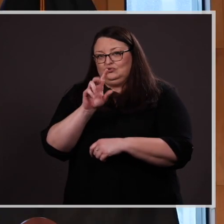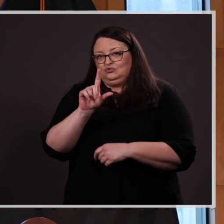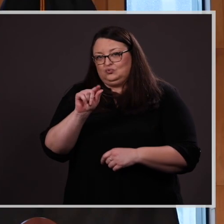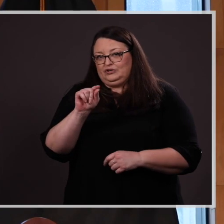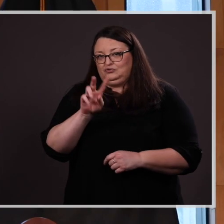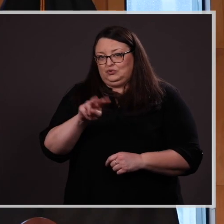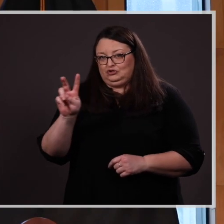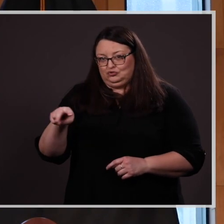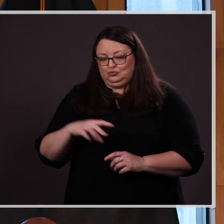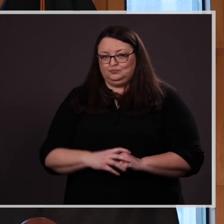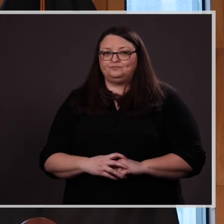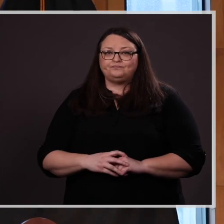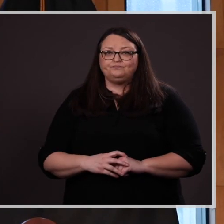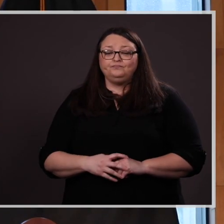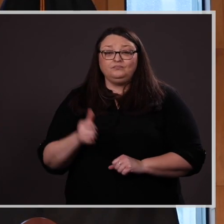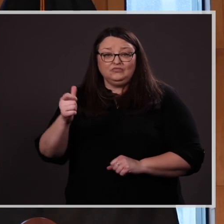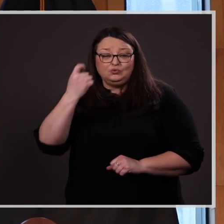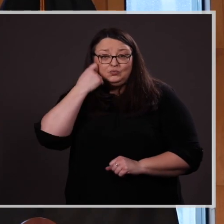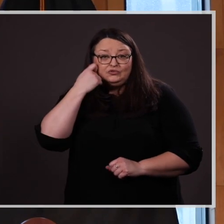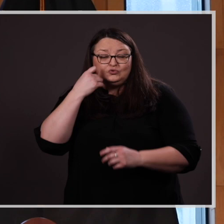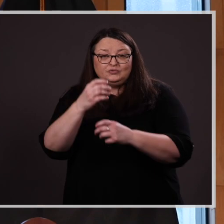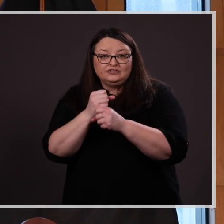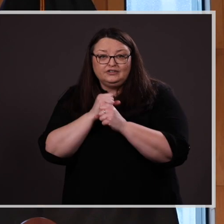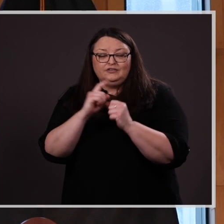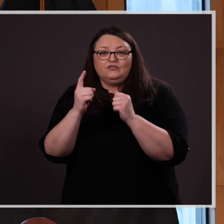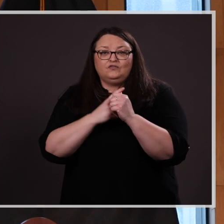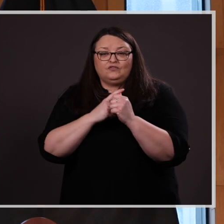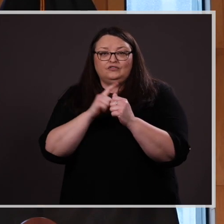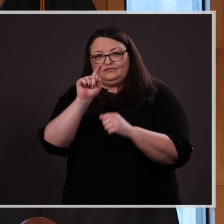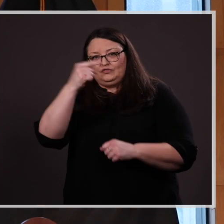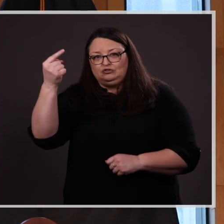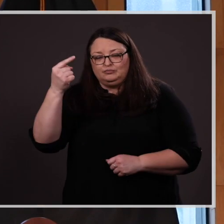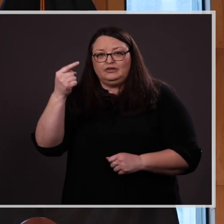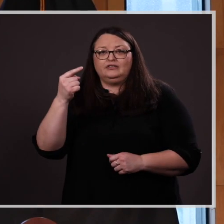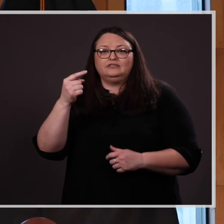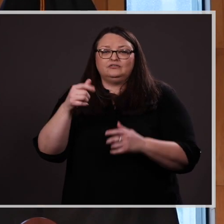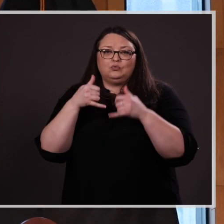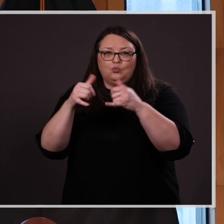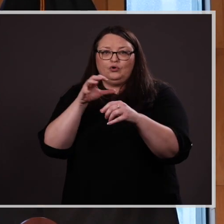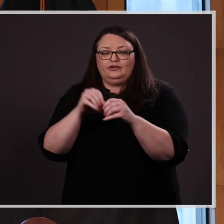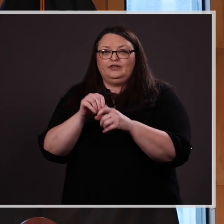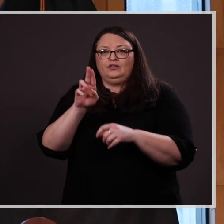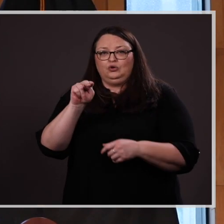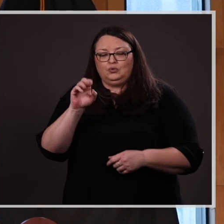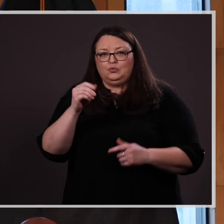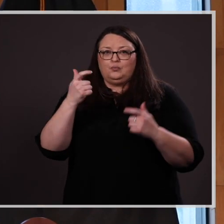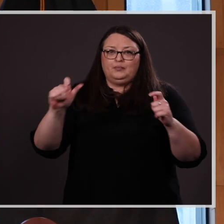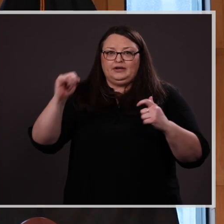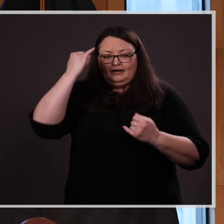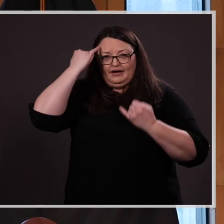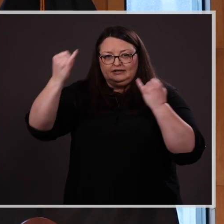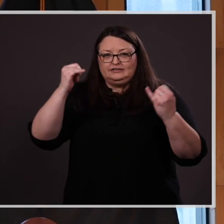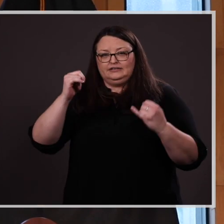Kaitlyn recently received the first-place award in the UNO Big Idea! Pitch Competition